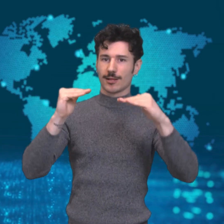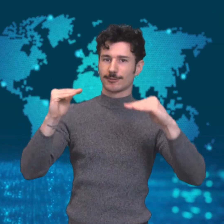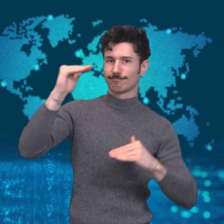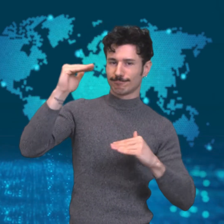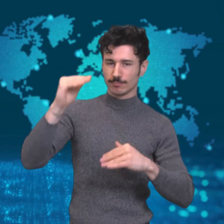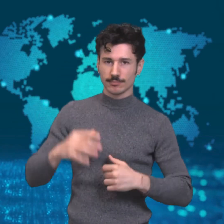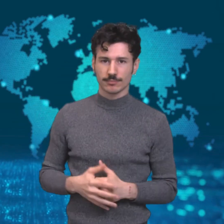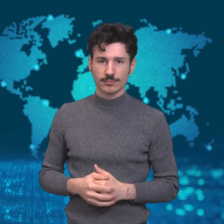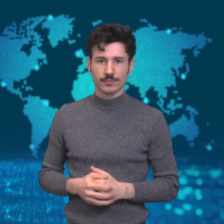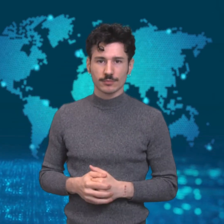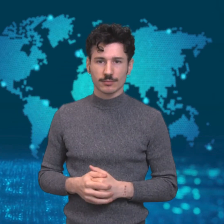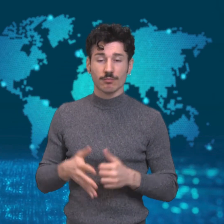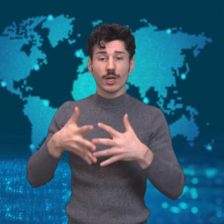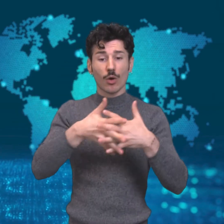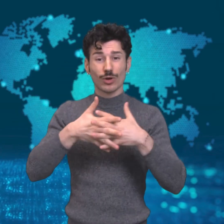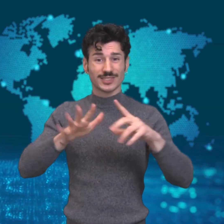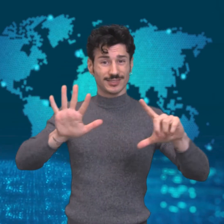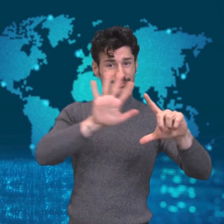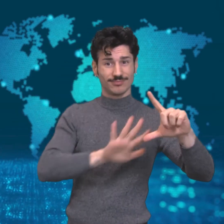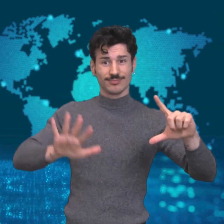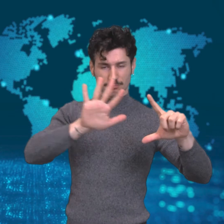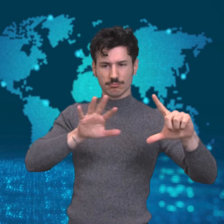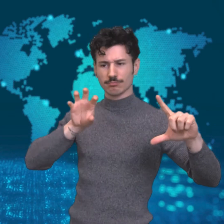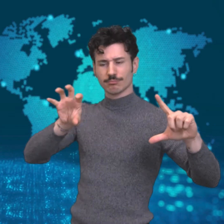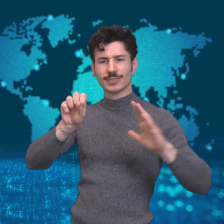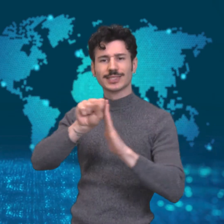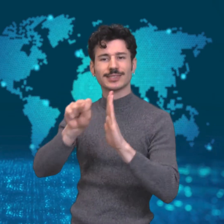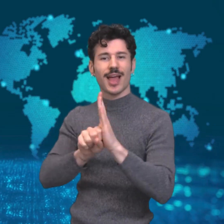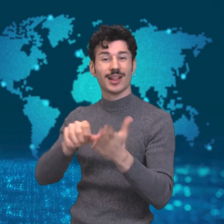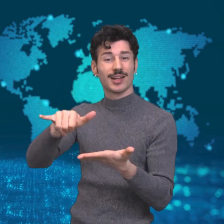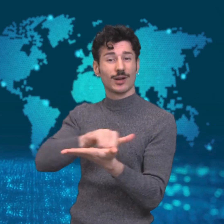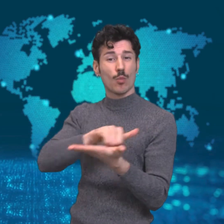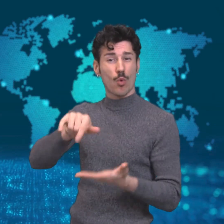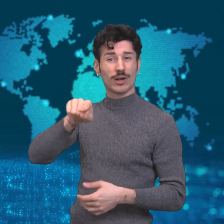least 100,000, surpassing China and Italy.